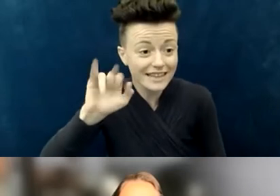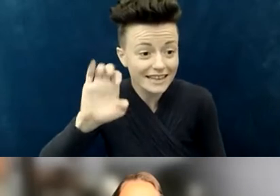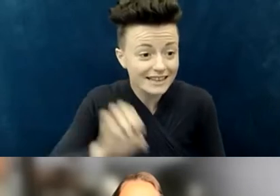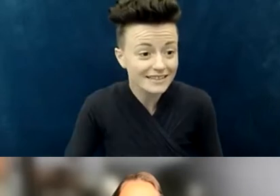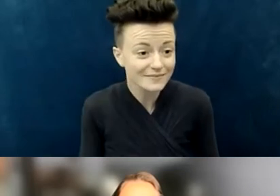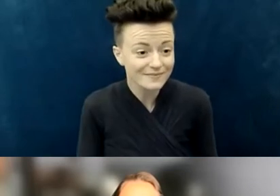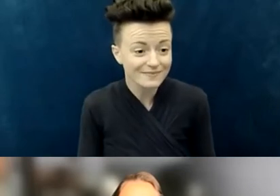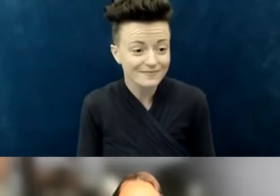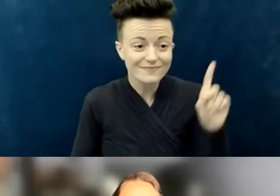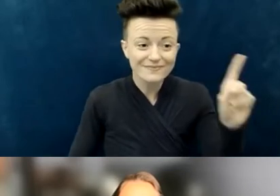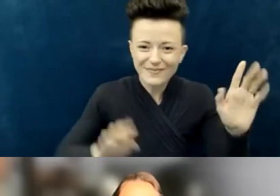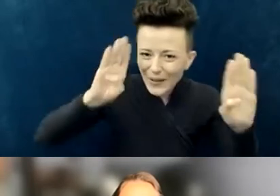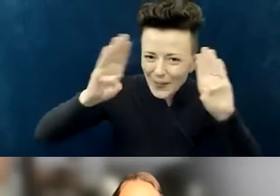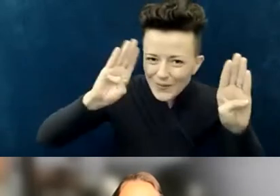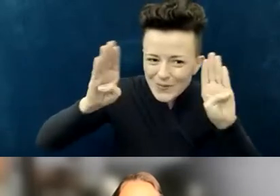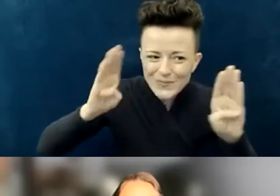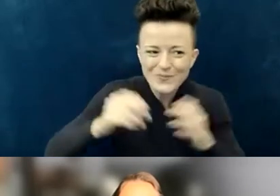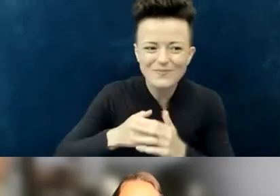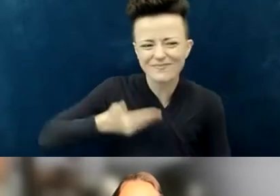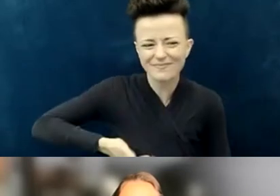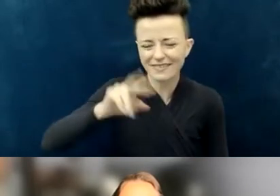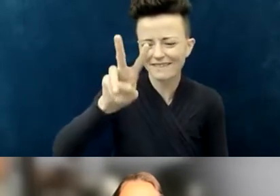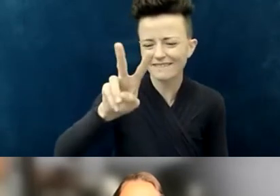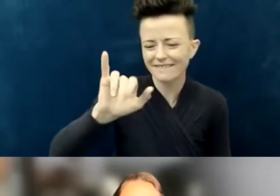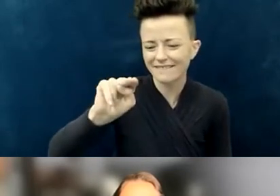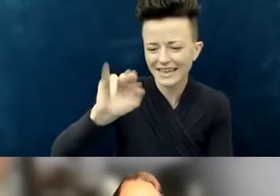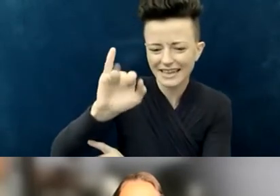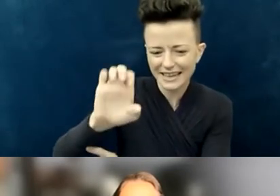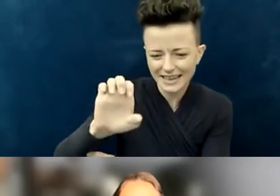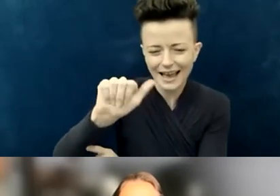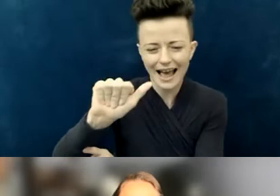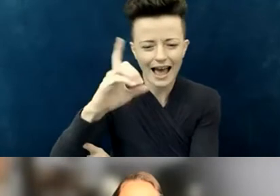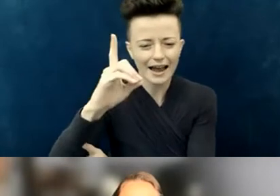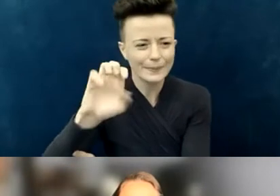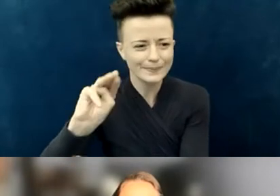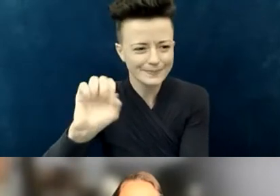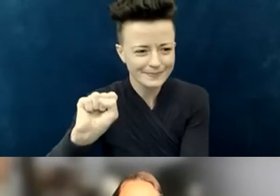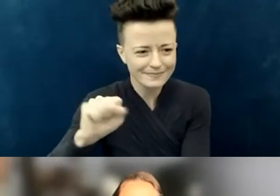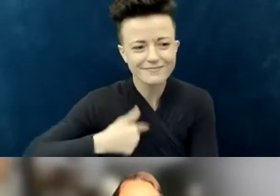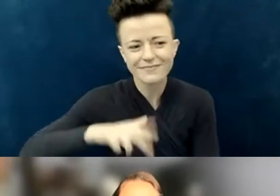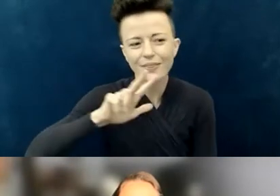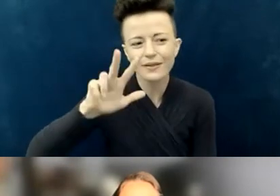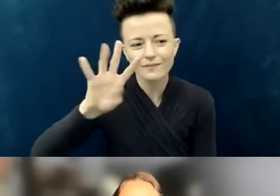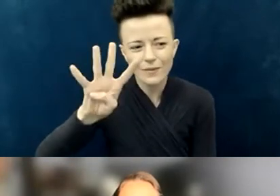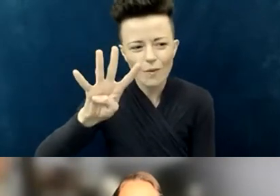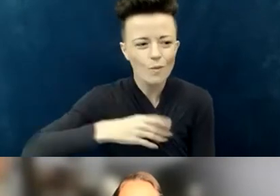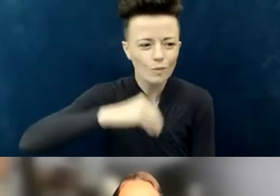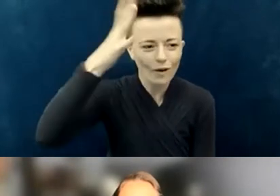Hello, everyone. My name is Vinnie Adams. I'm a 34-year-old white male with short, brown hair,